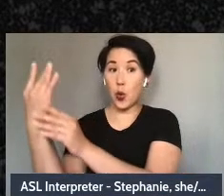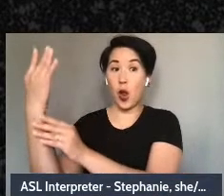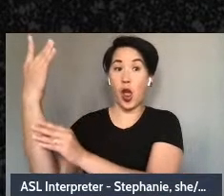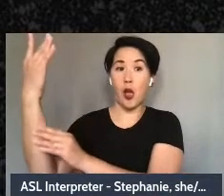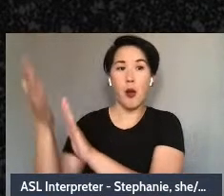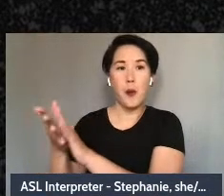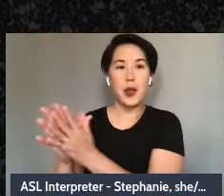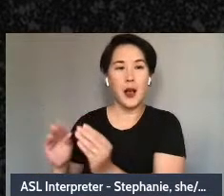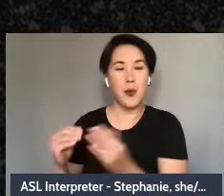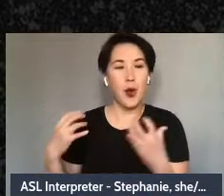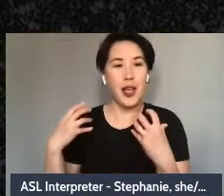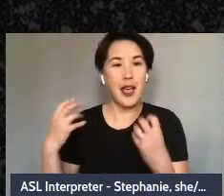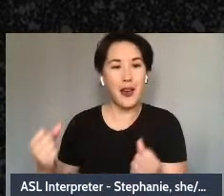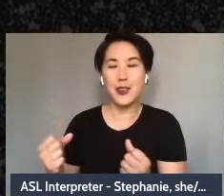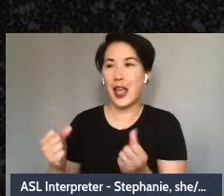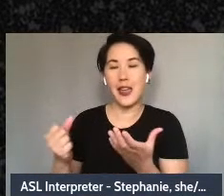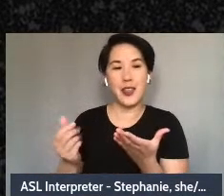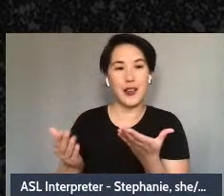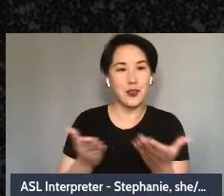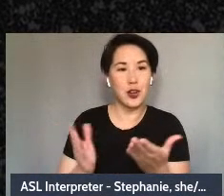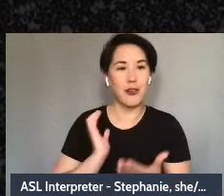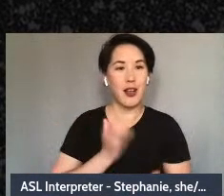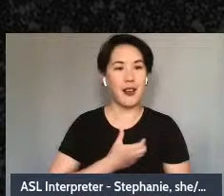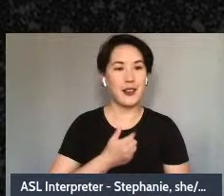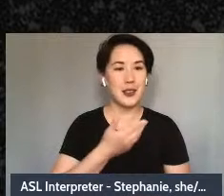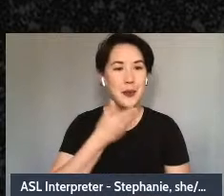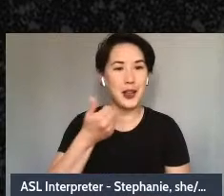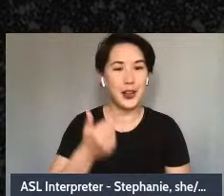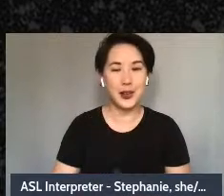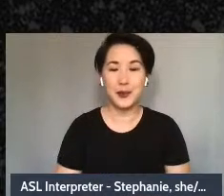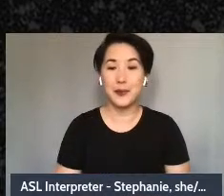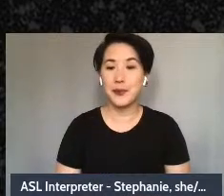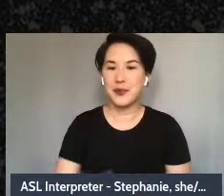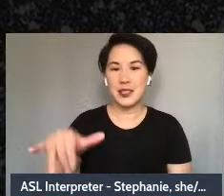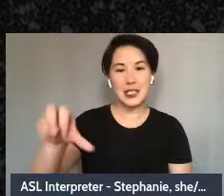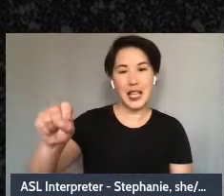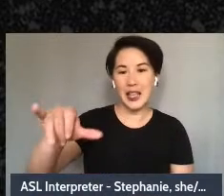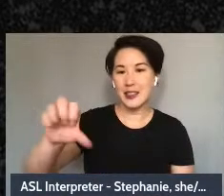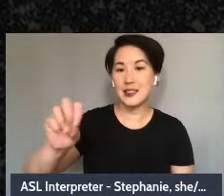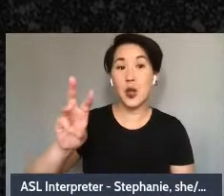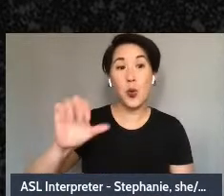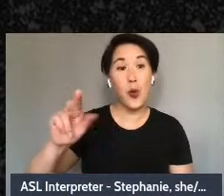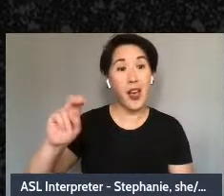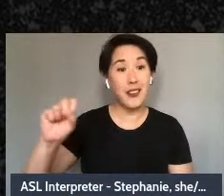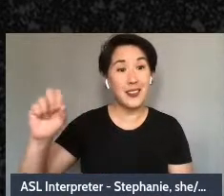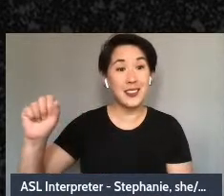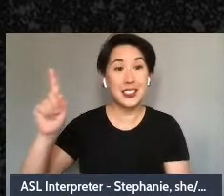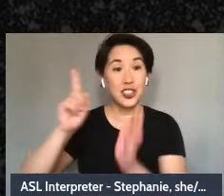right. Yes, yes, wellness checks, yeah you can just keep on checking in the chat. So